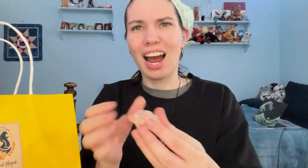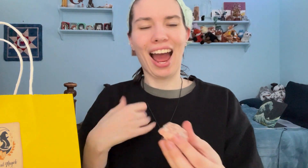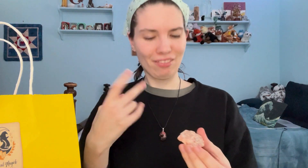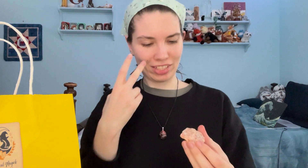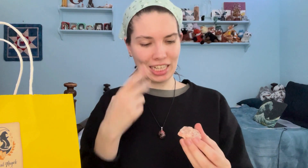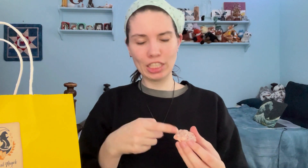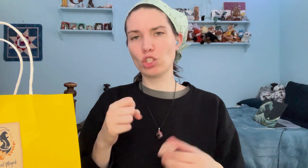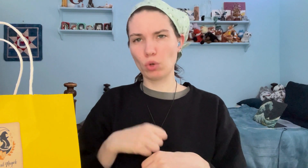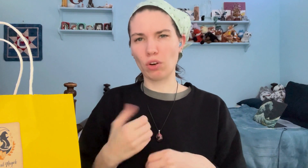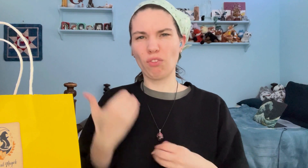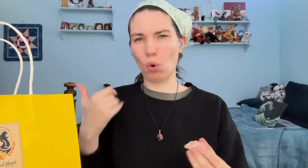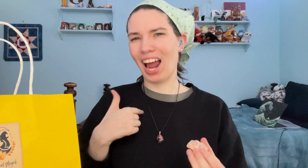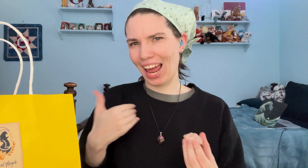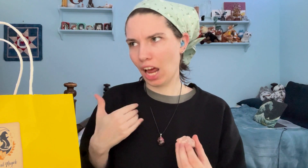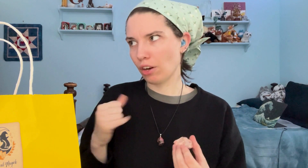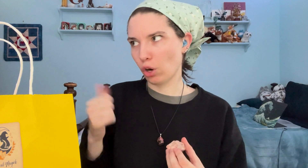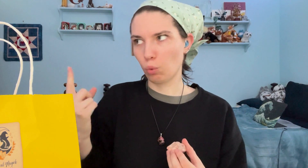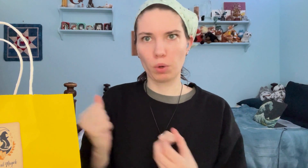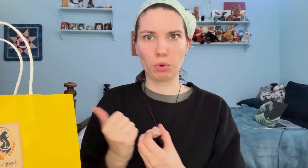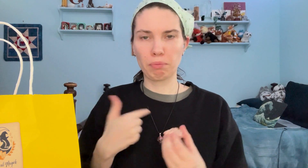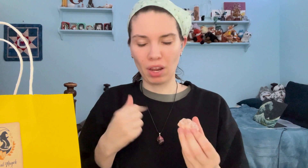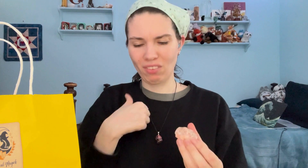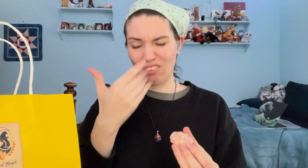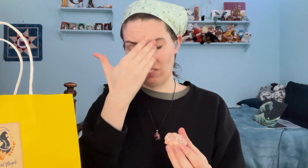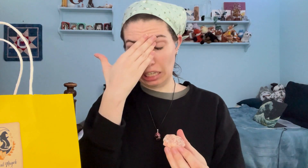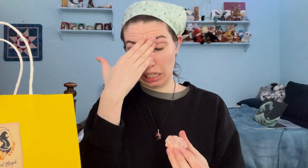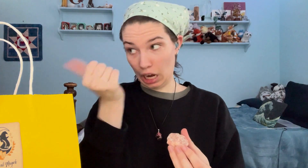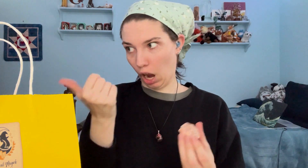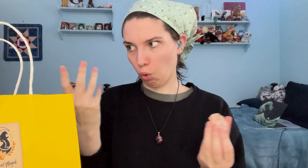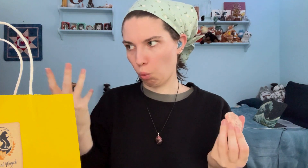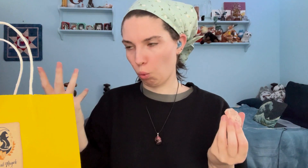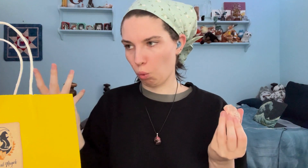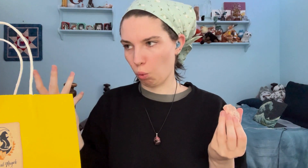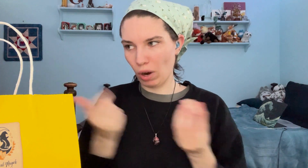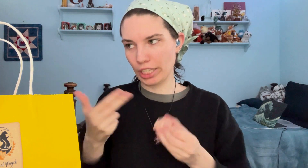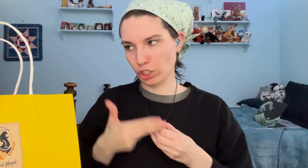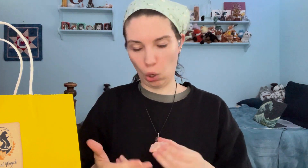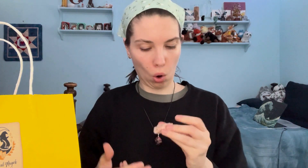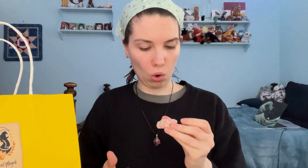I have seen this crystal before, I have another one with me but I forgot what is it called